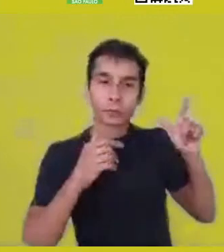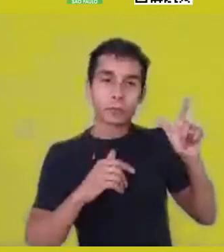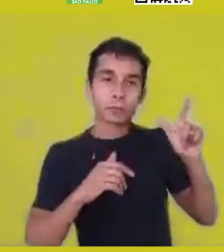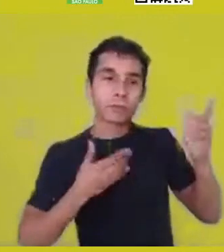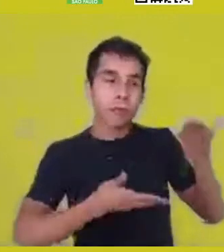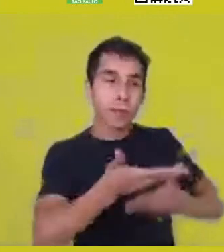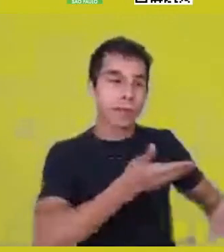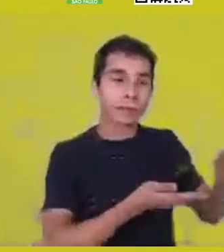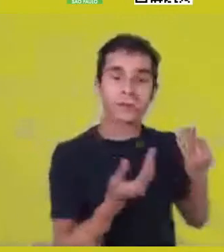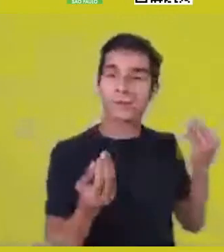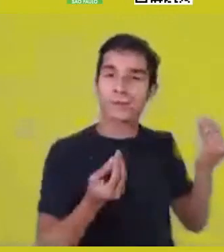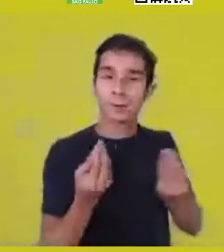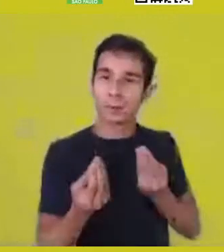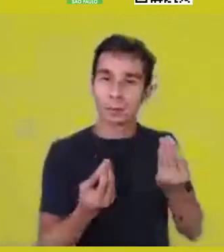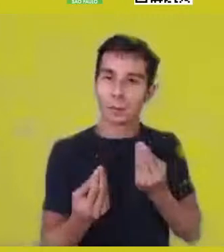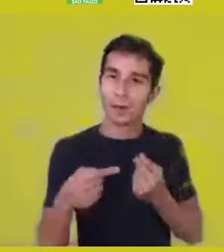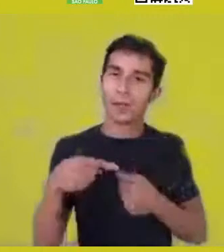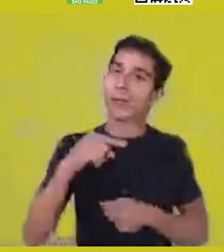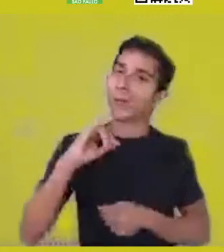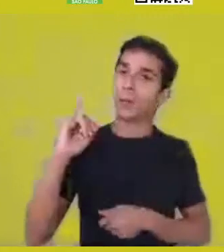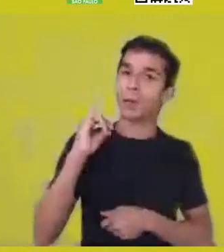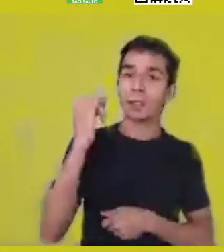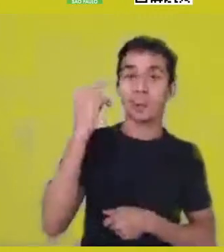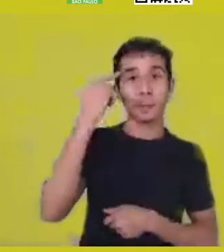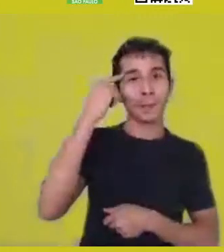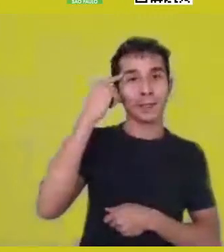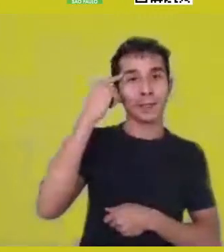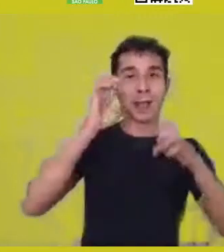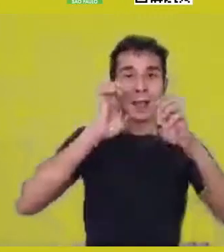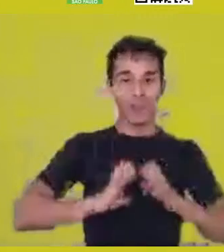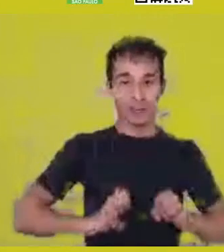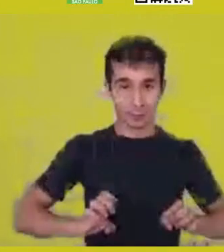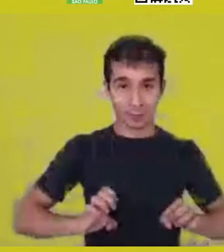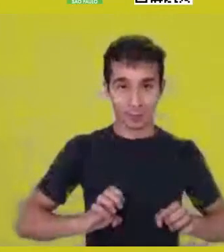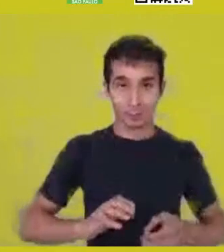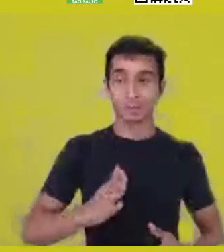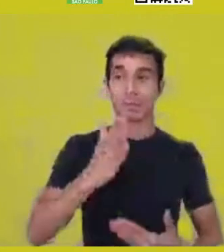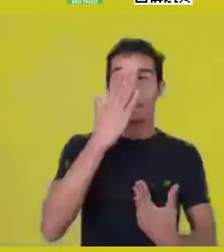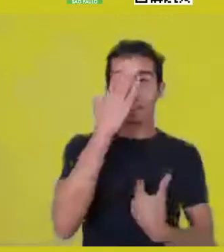So, I’d like to thank you very much and say, it was an immense pleasure